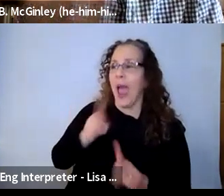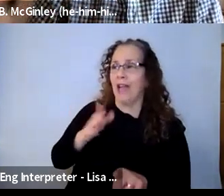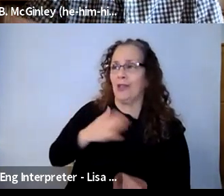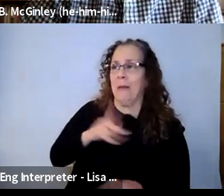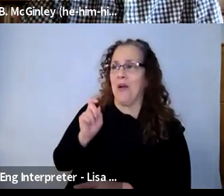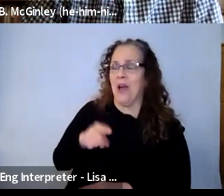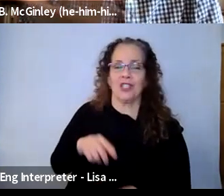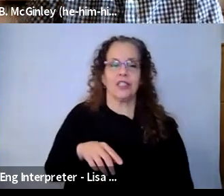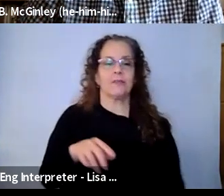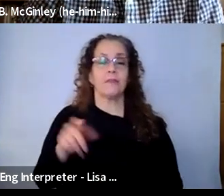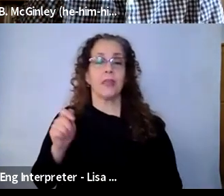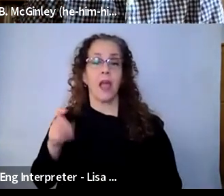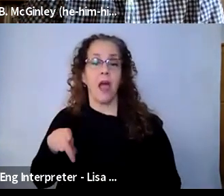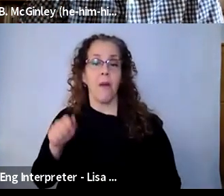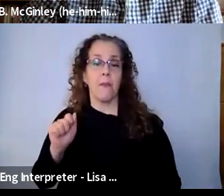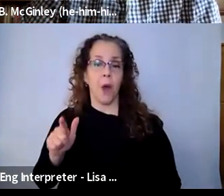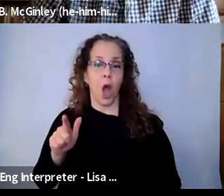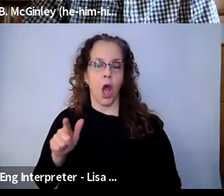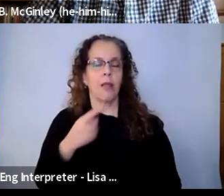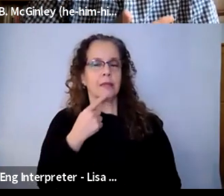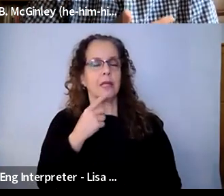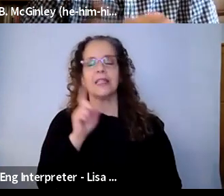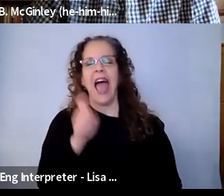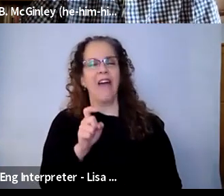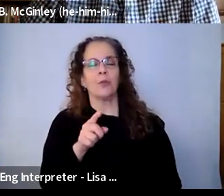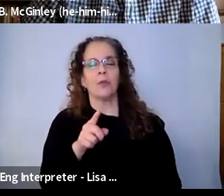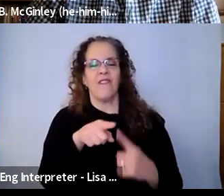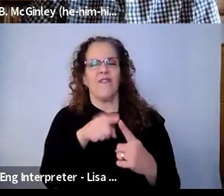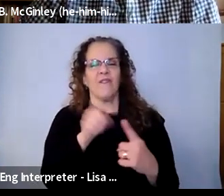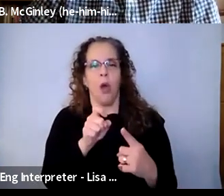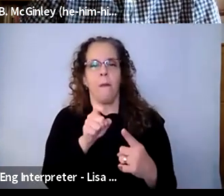Otherwise, it's an assignment, and then it's work, and then we've stolen the joy of the platform.